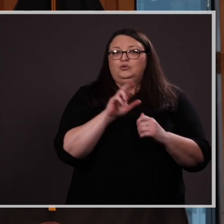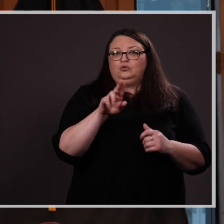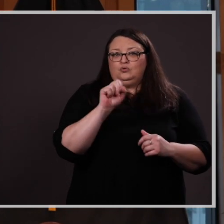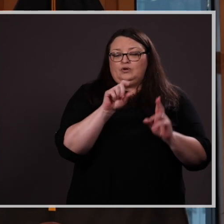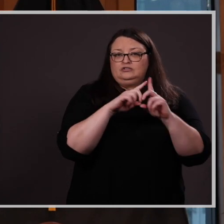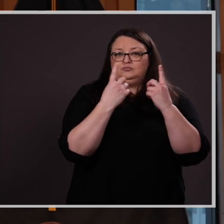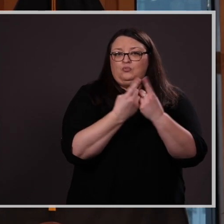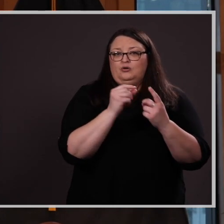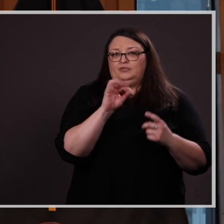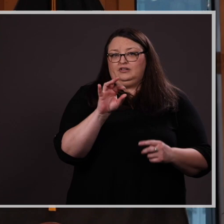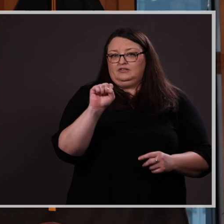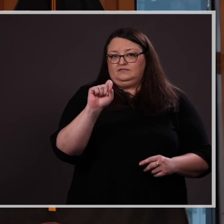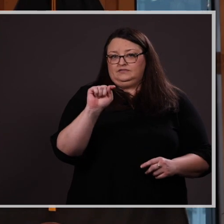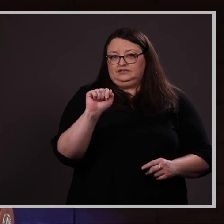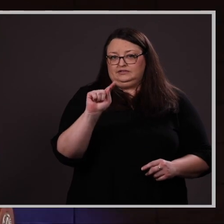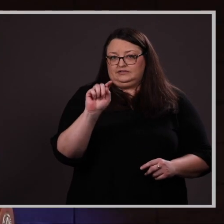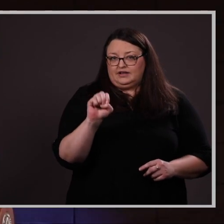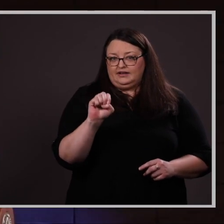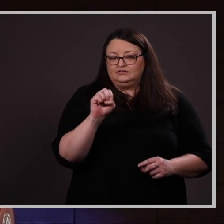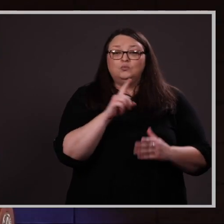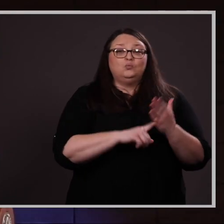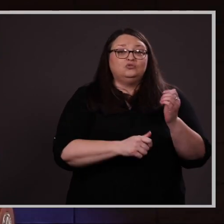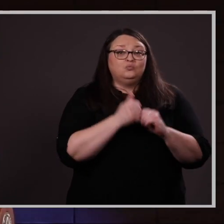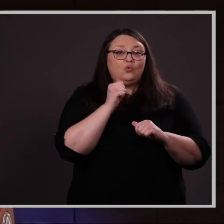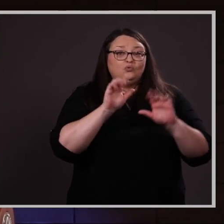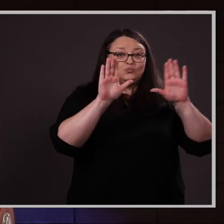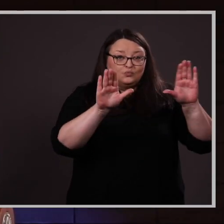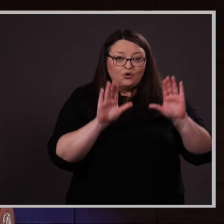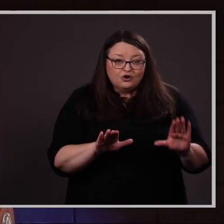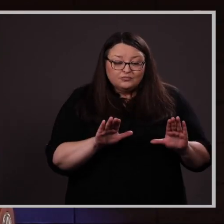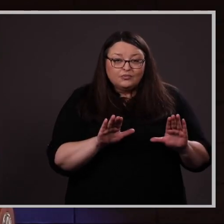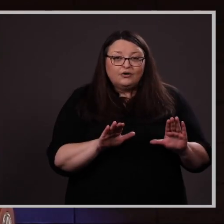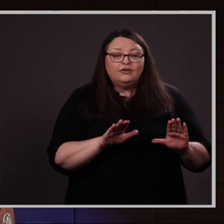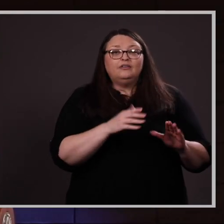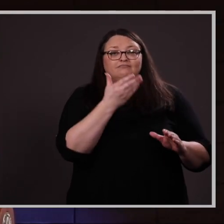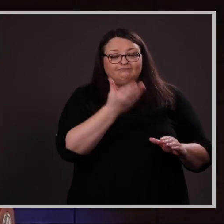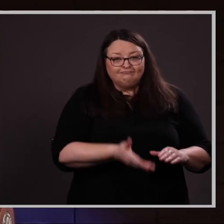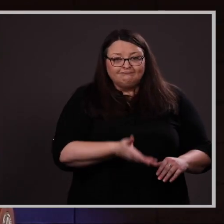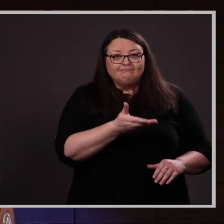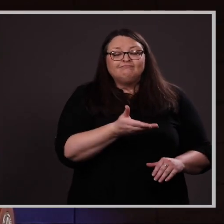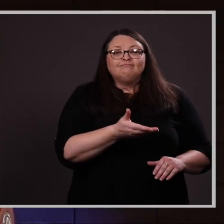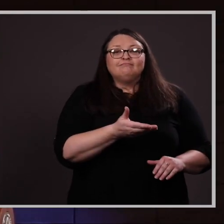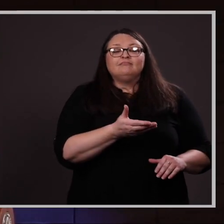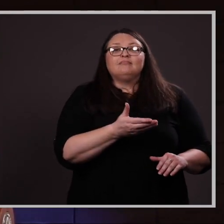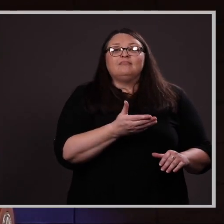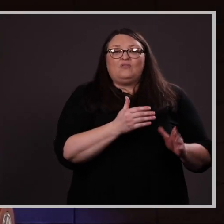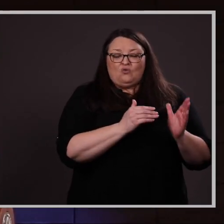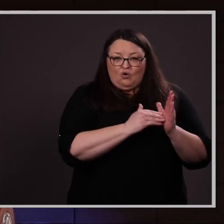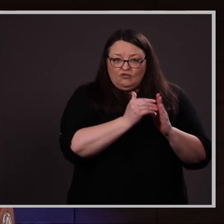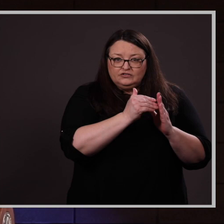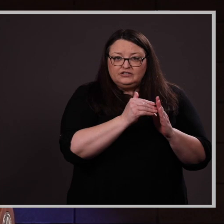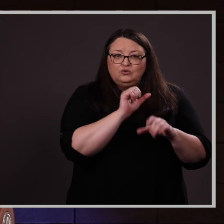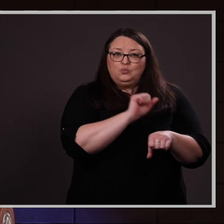US Department of State. What is most remarkable is that Ms. Salvatori often worked in two